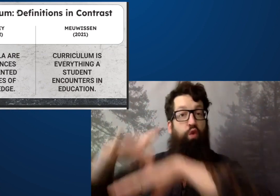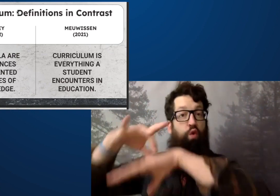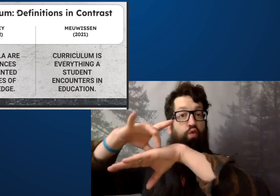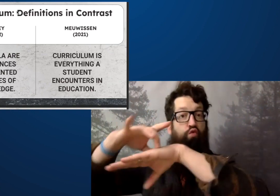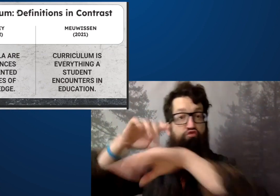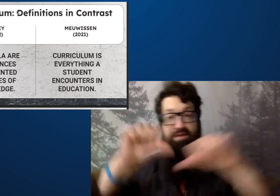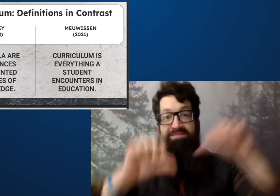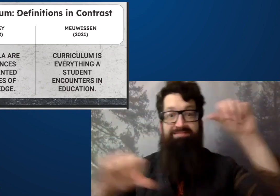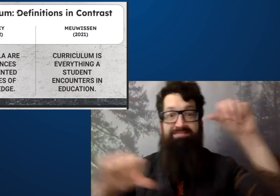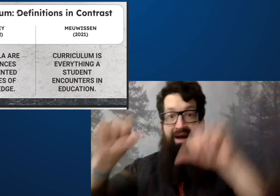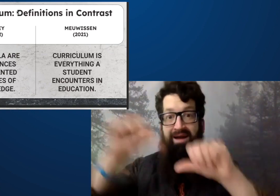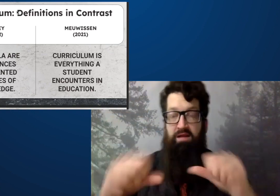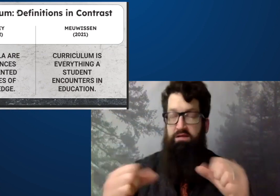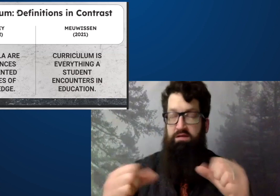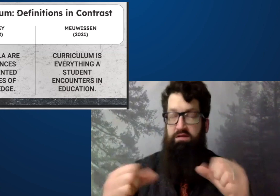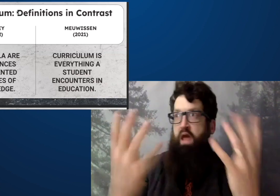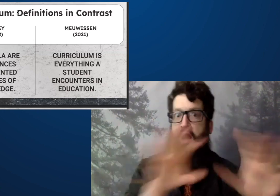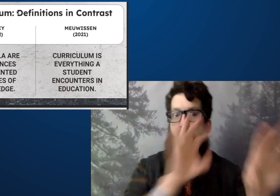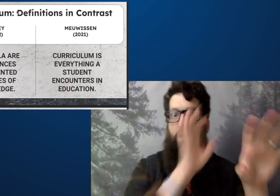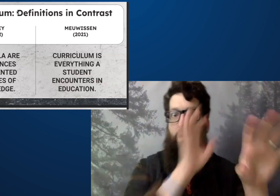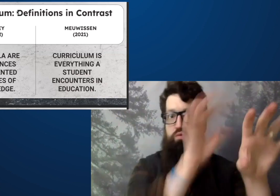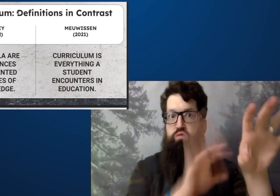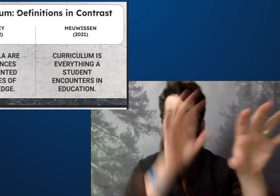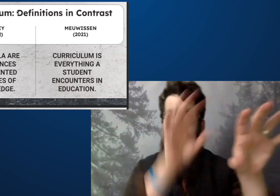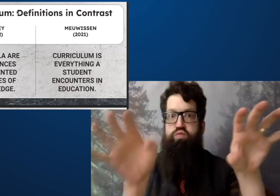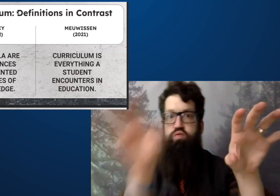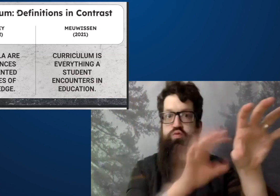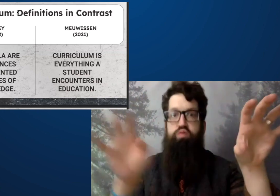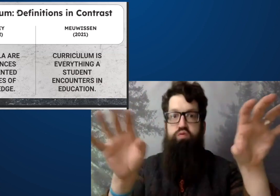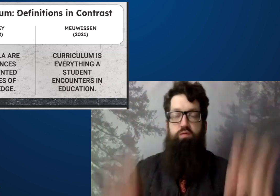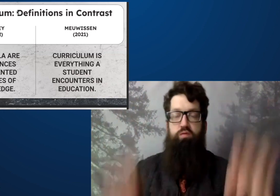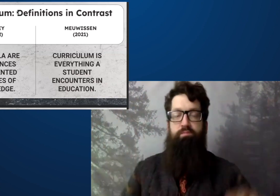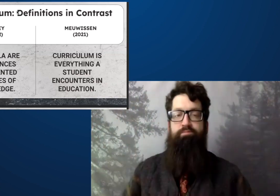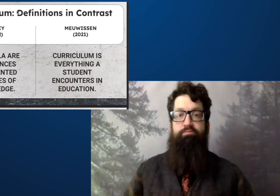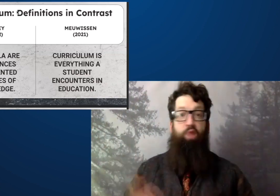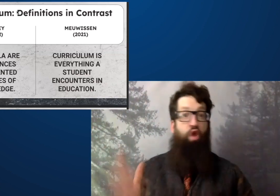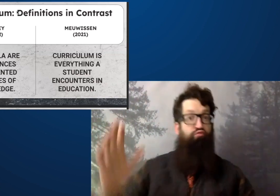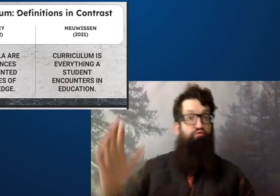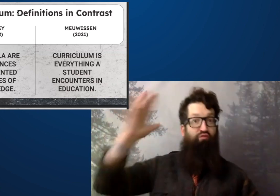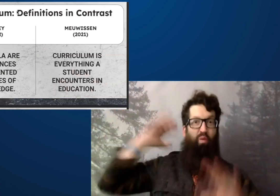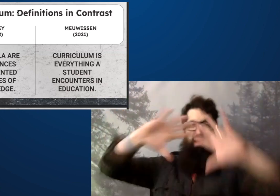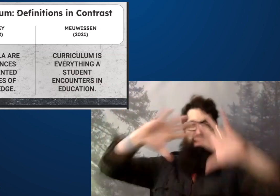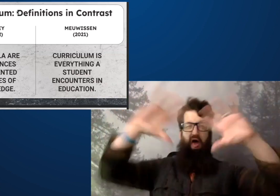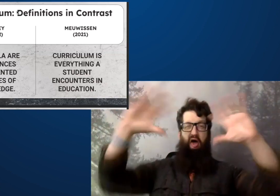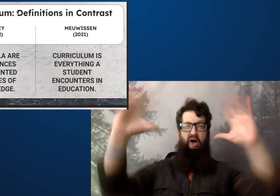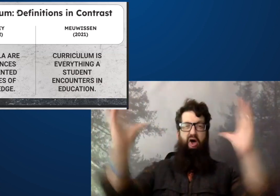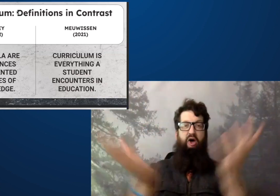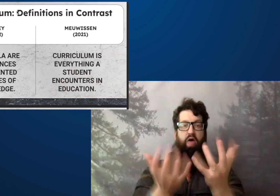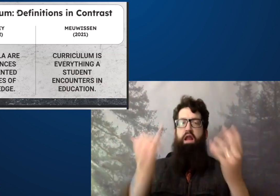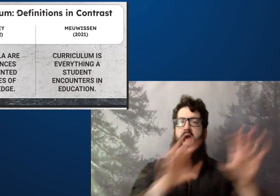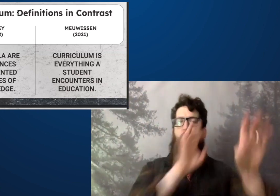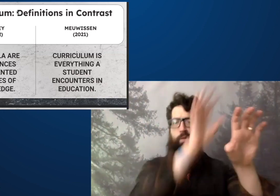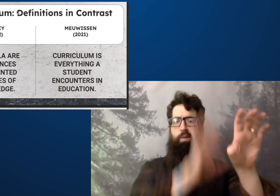paleontology, geography, all sorts of different